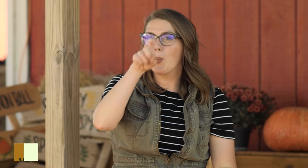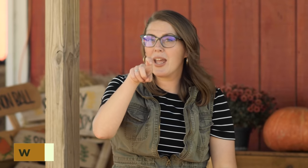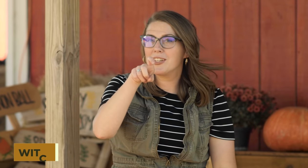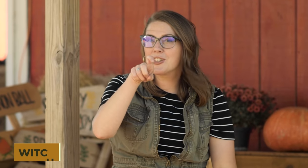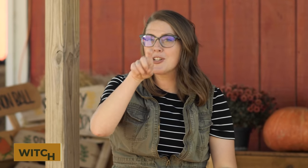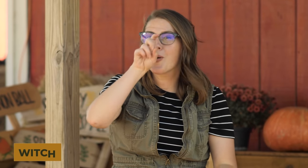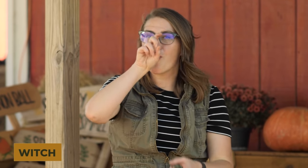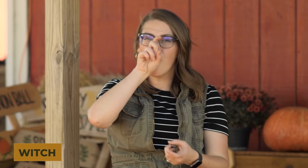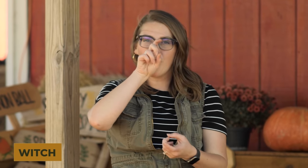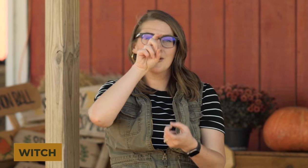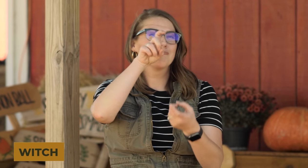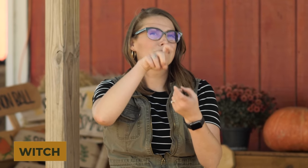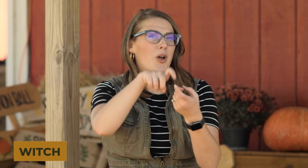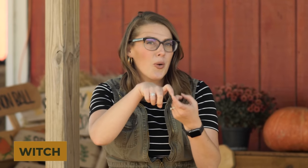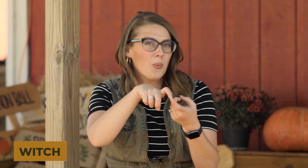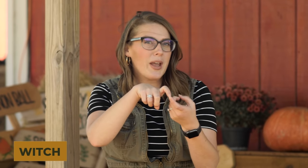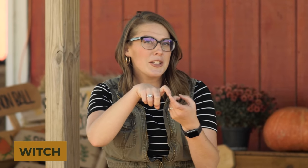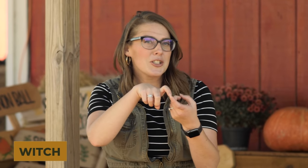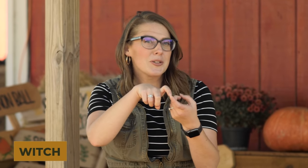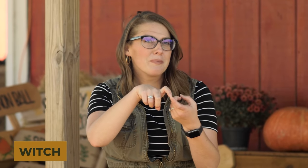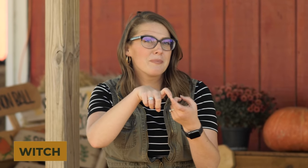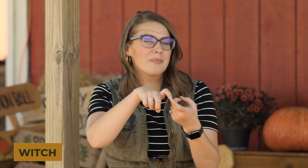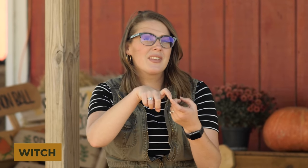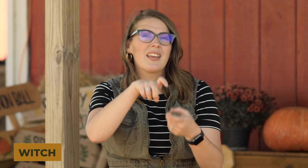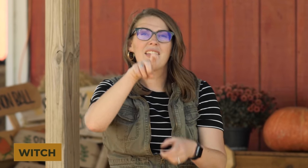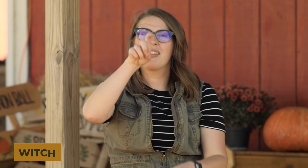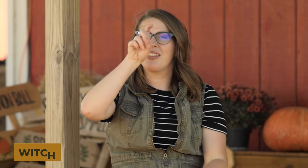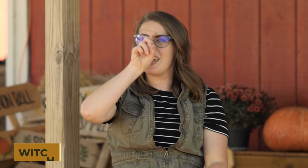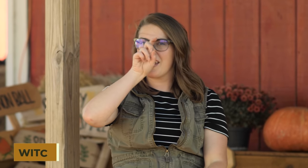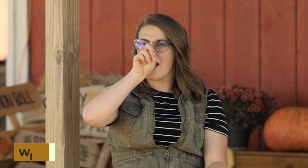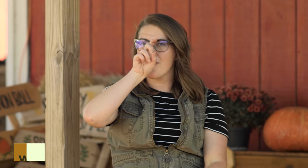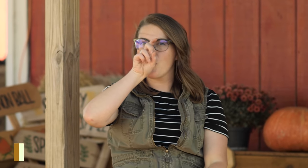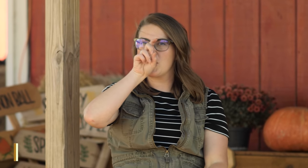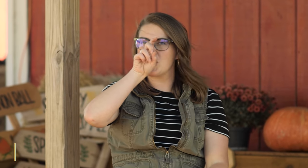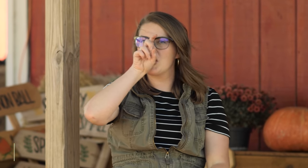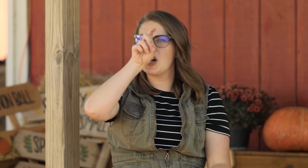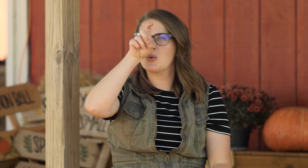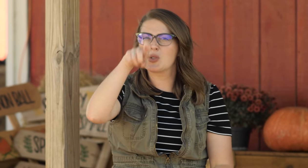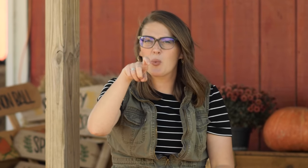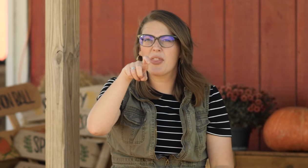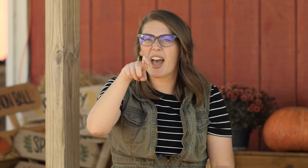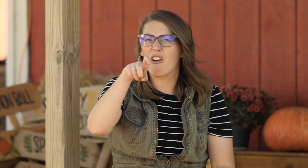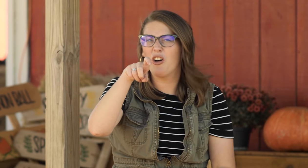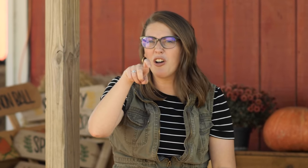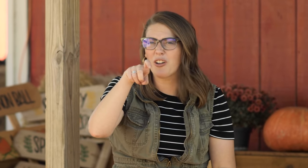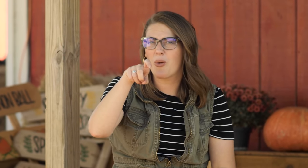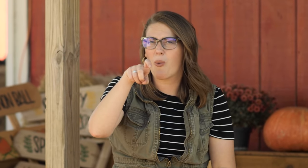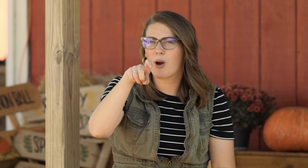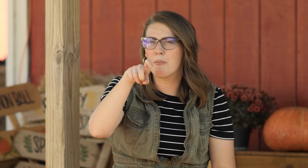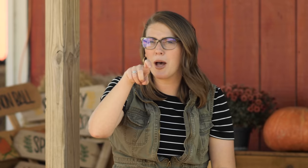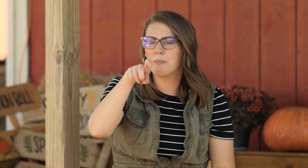'Witch or witch' think of a witch's nose with that hook or a bump.